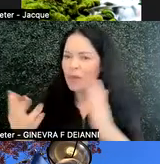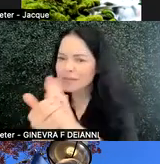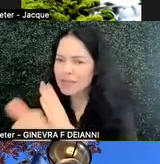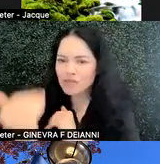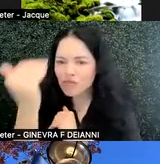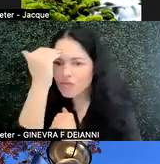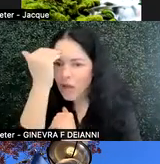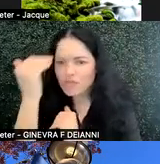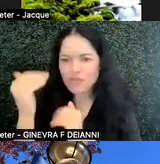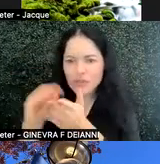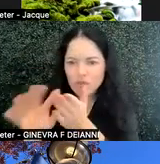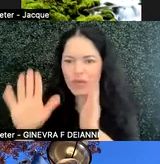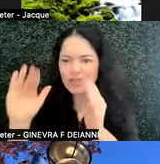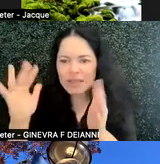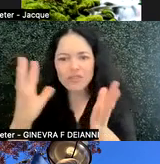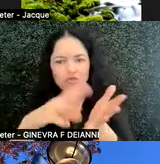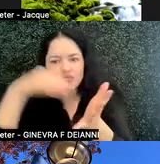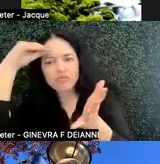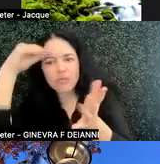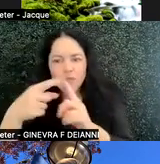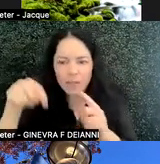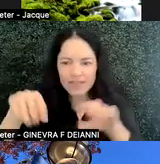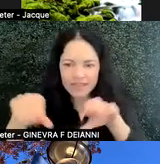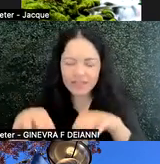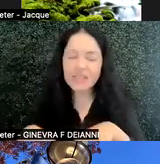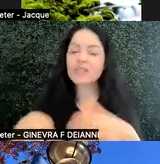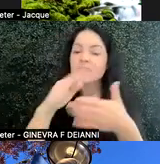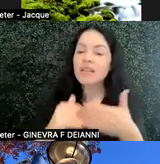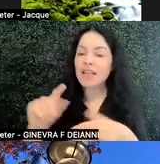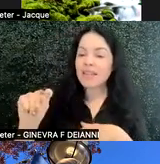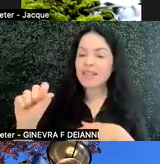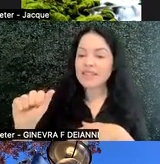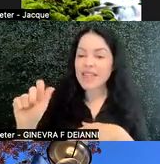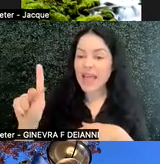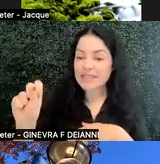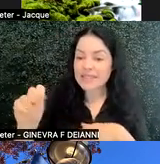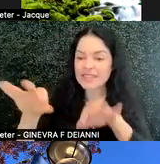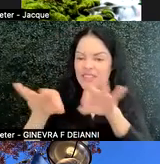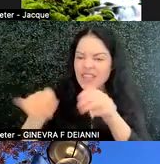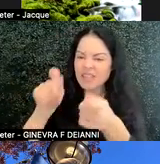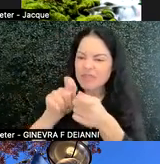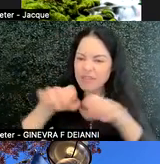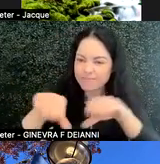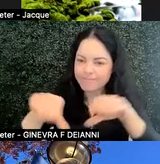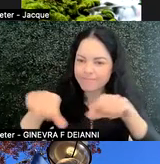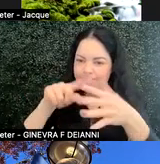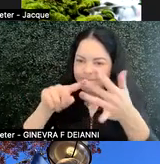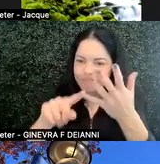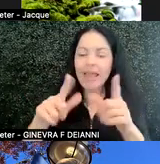of this assignment or activity. The tasks, so defining what specifically they're doing. And then the criteria for success.